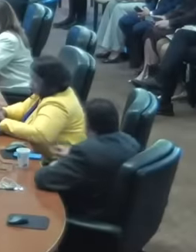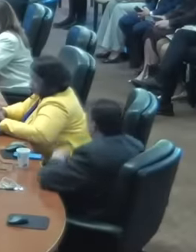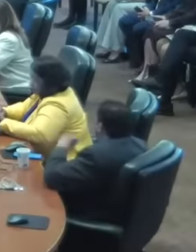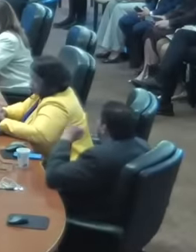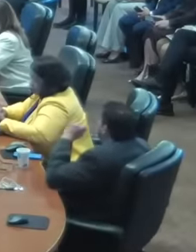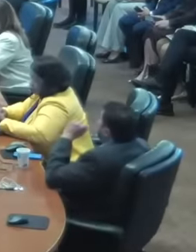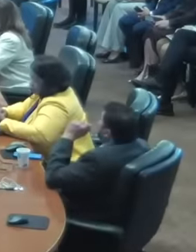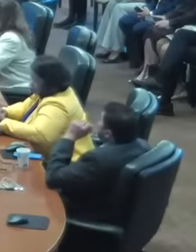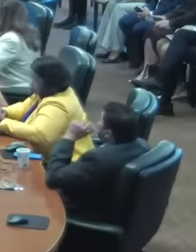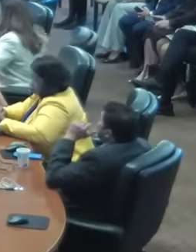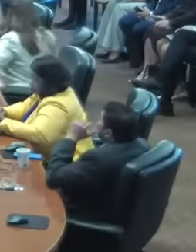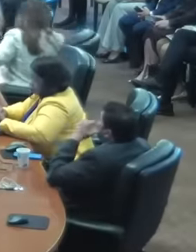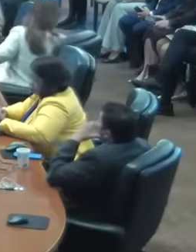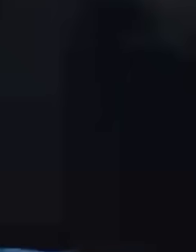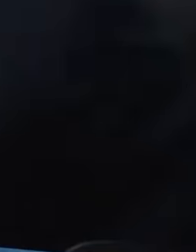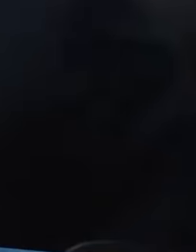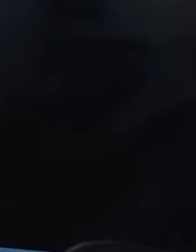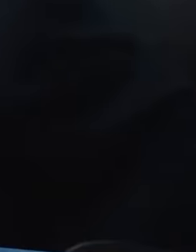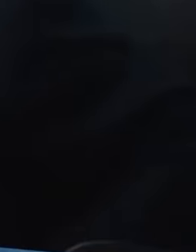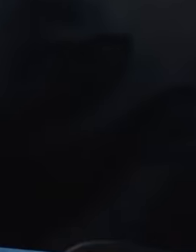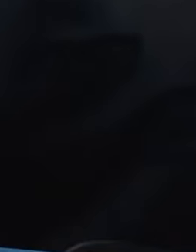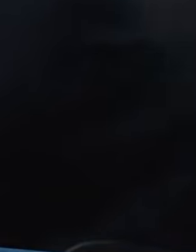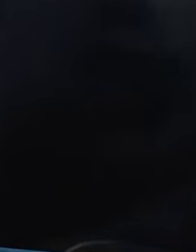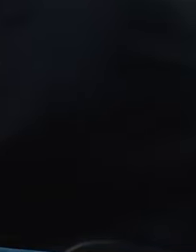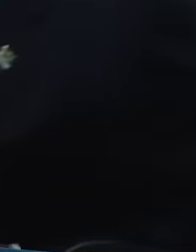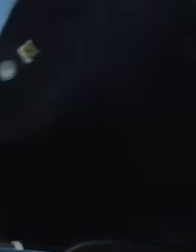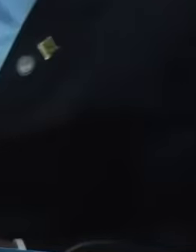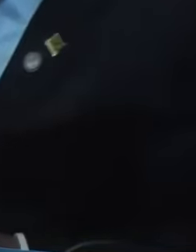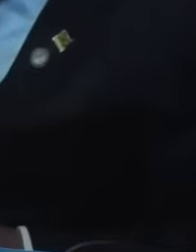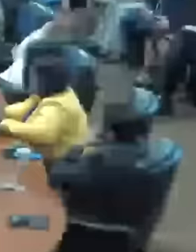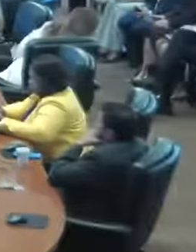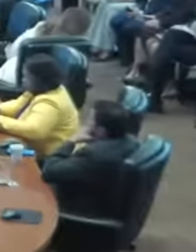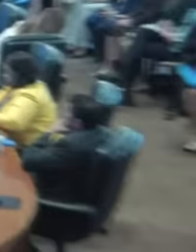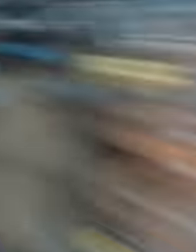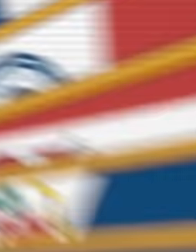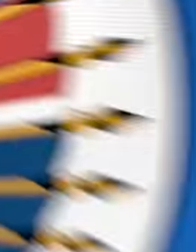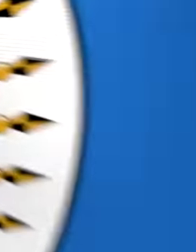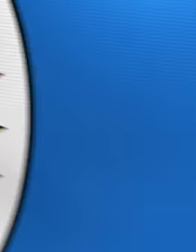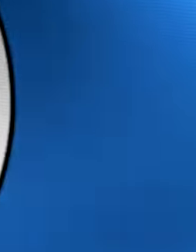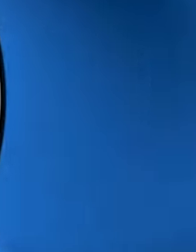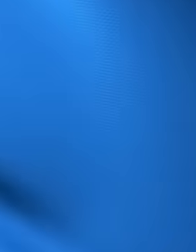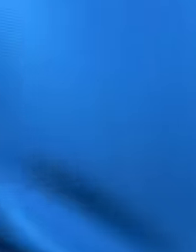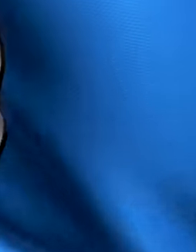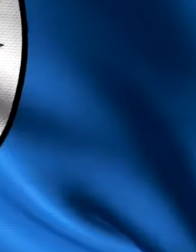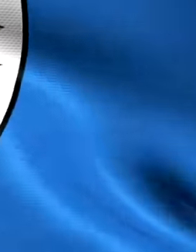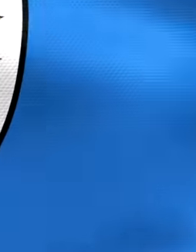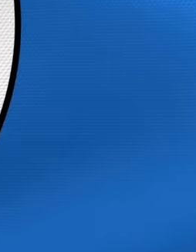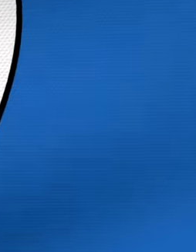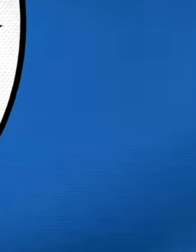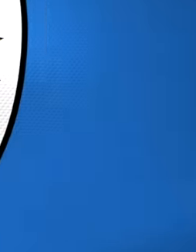asking each country who was in favor of Mexico, and here we see that almost all OAS countries